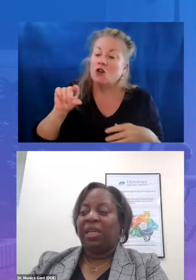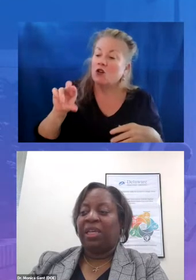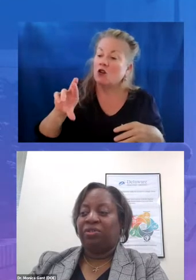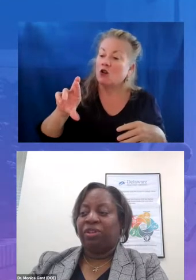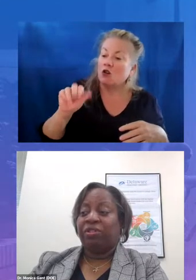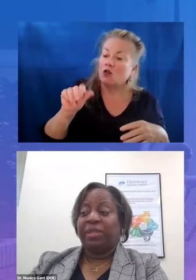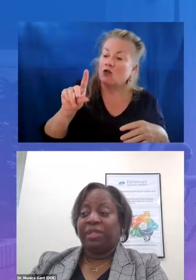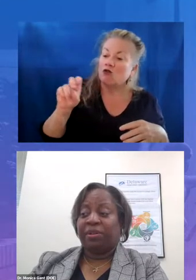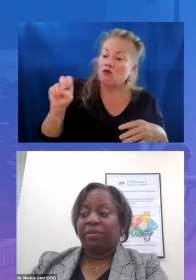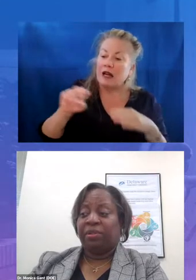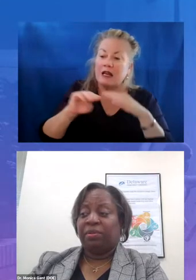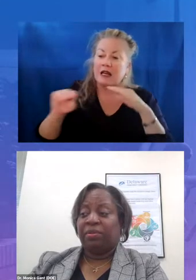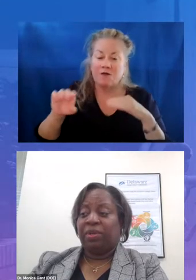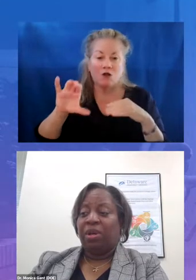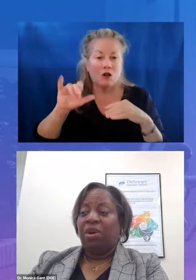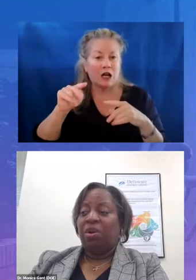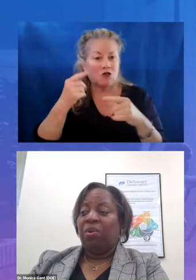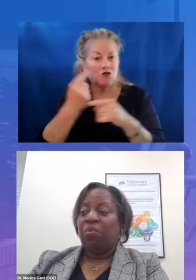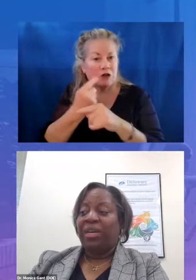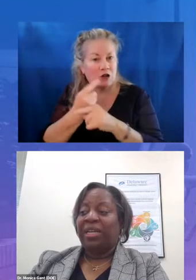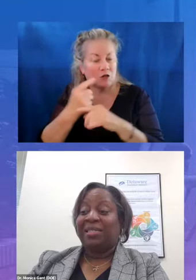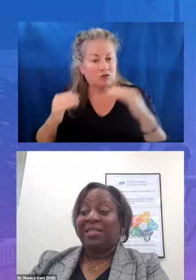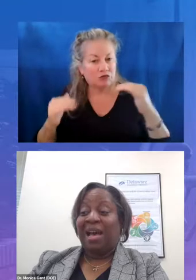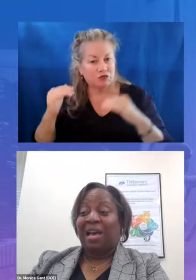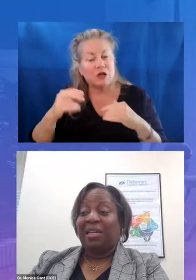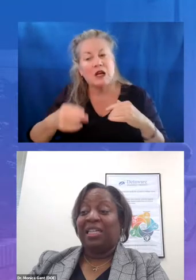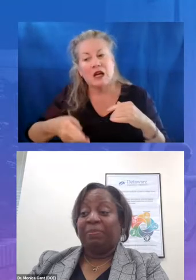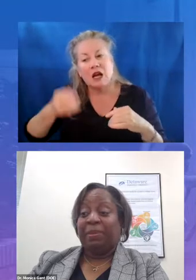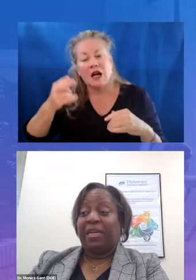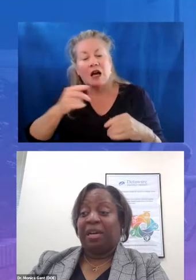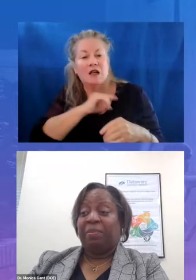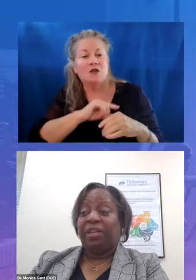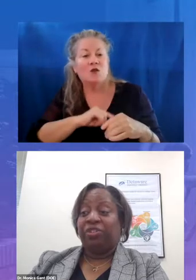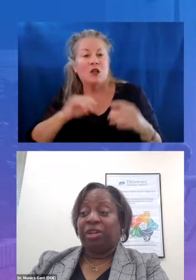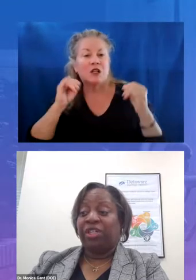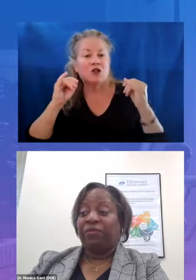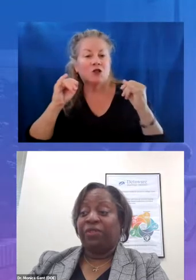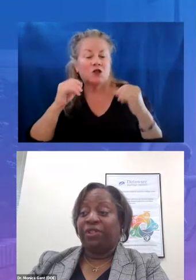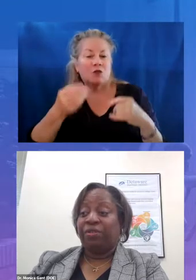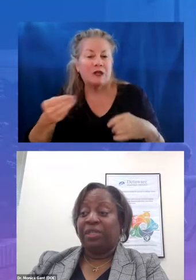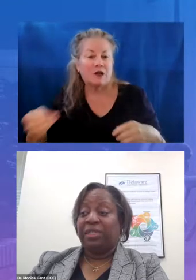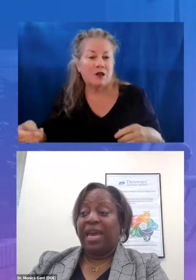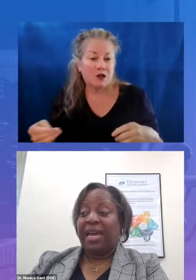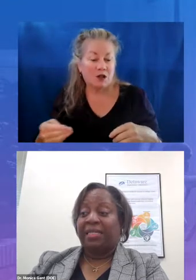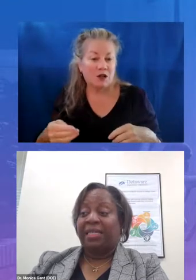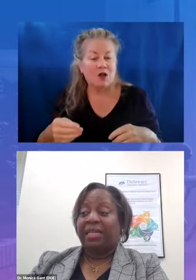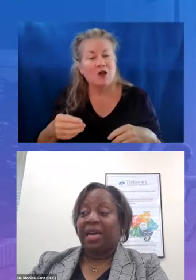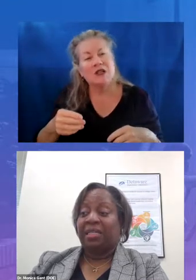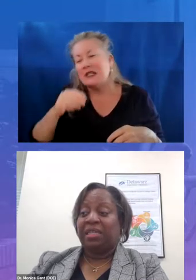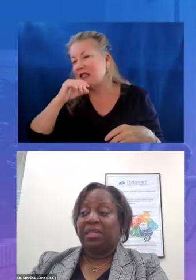instructional materials what it is not is speeding up instruction for students to access content